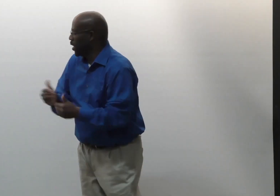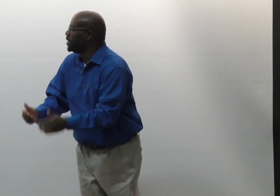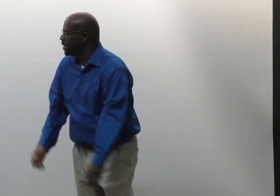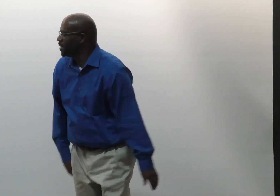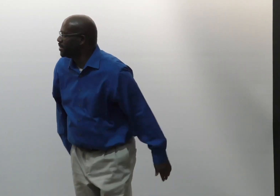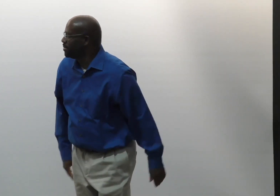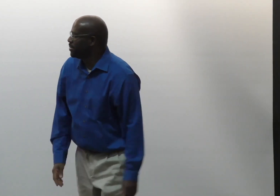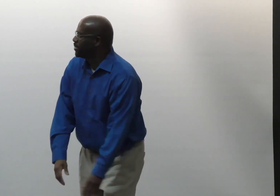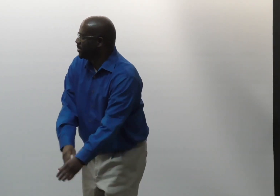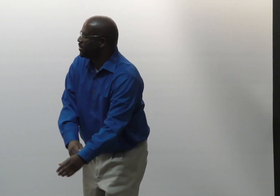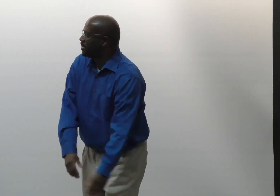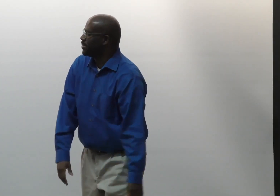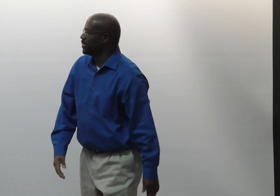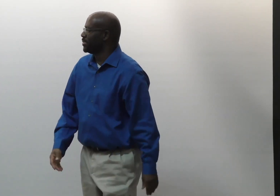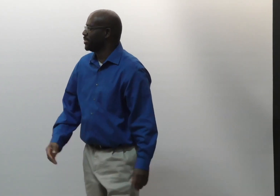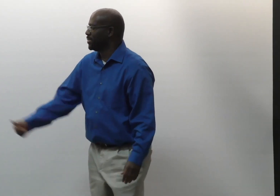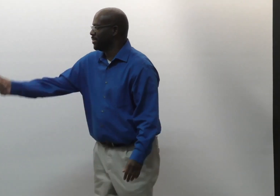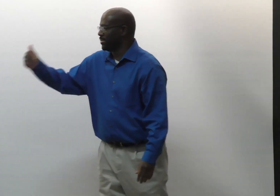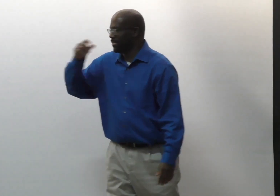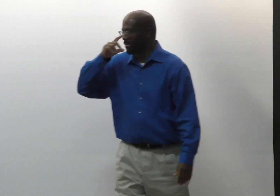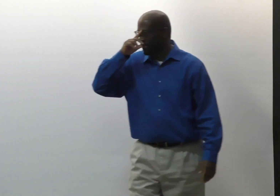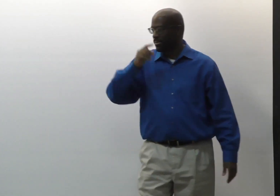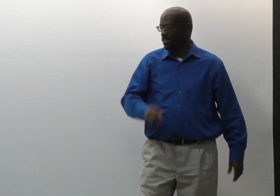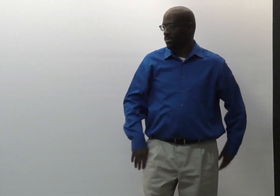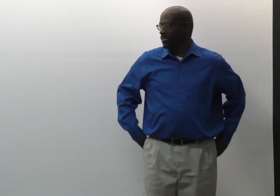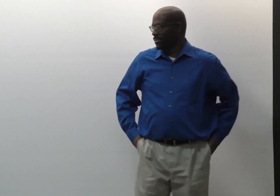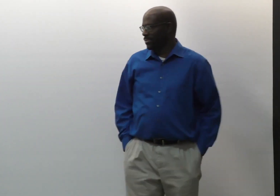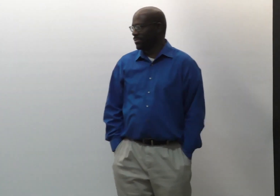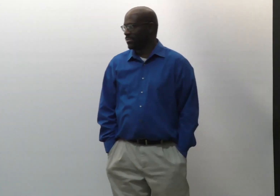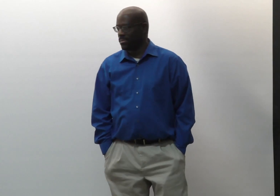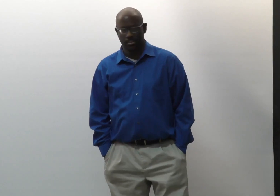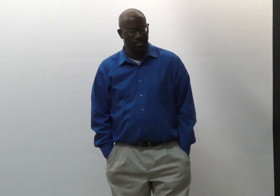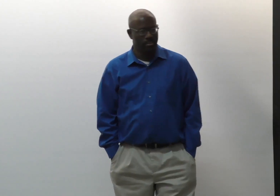that's how I do that translation process. Thank you. You're welcome.